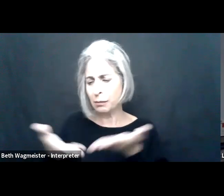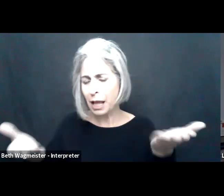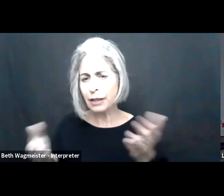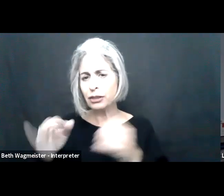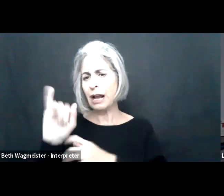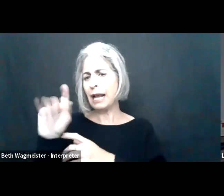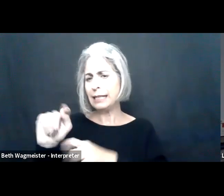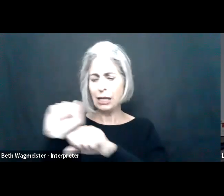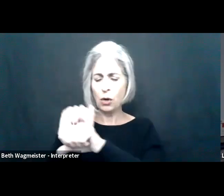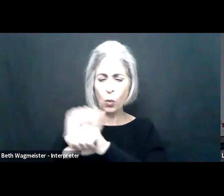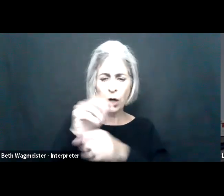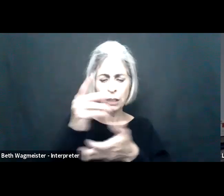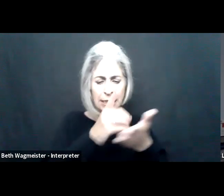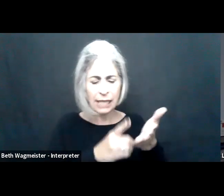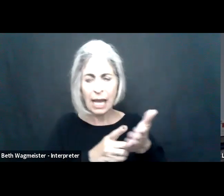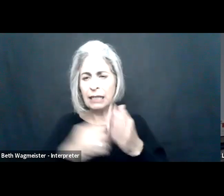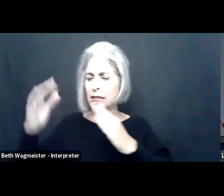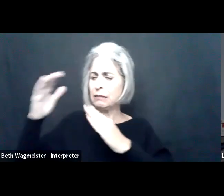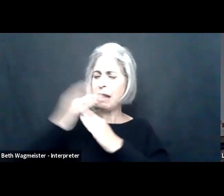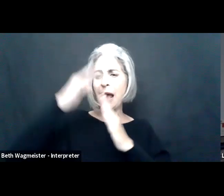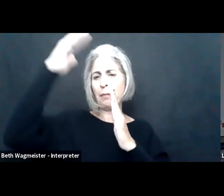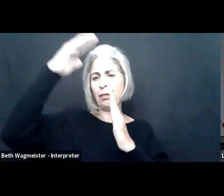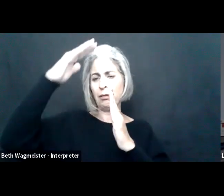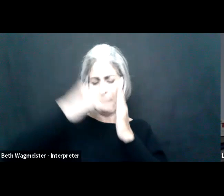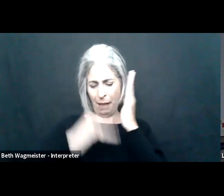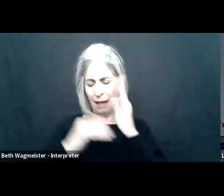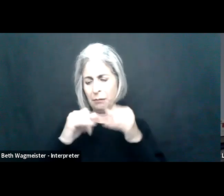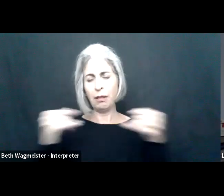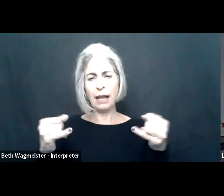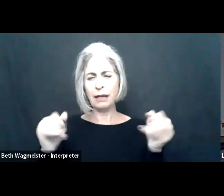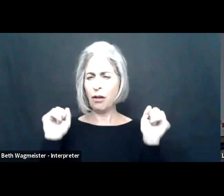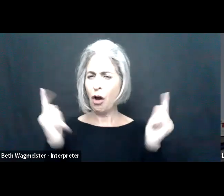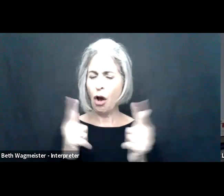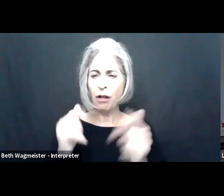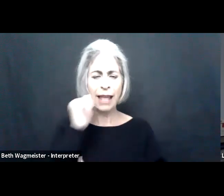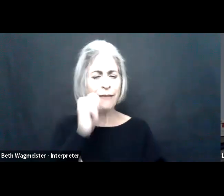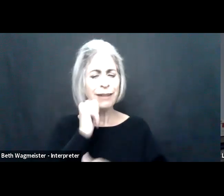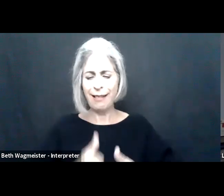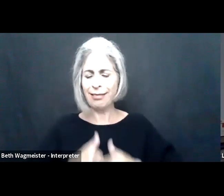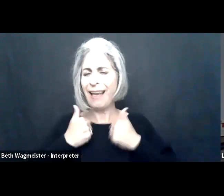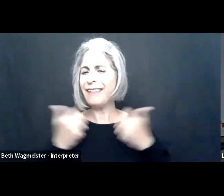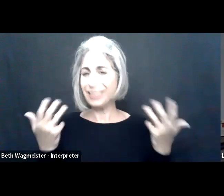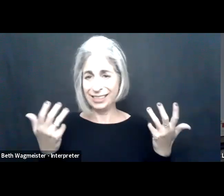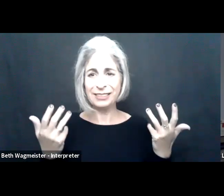enterprises, governments, tech suppliers on how I.T., work design can improve top